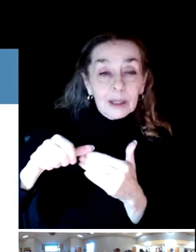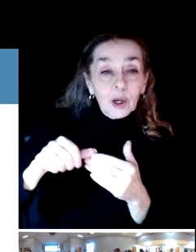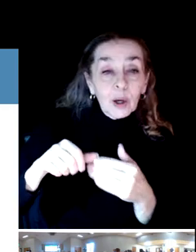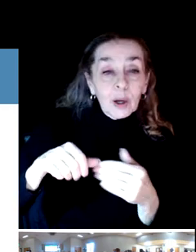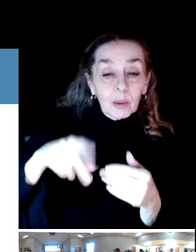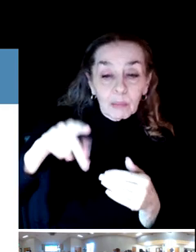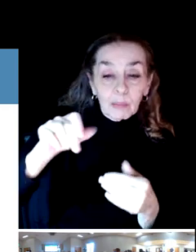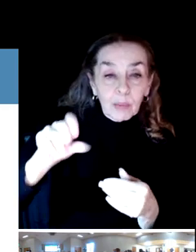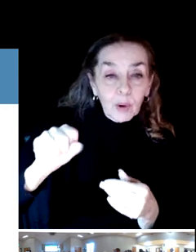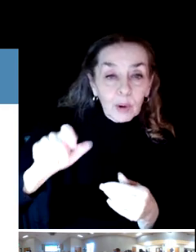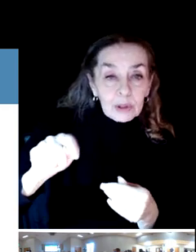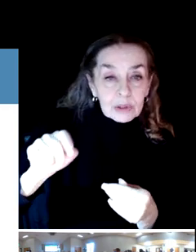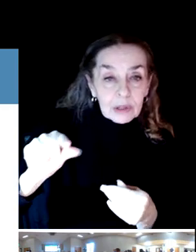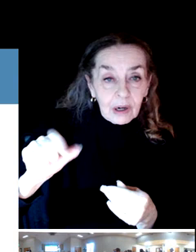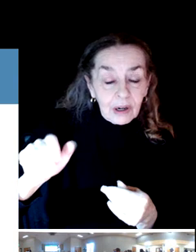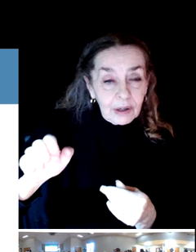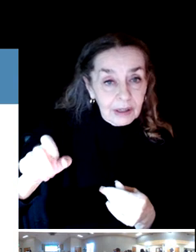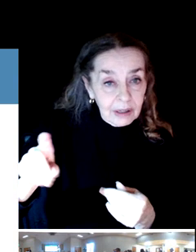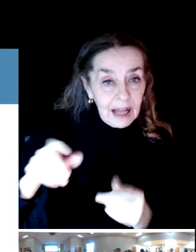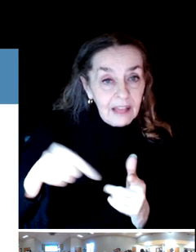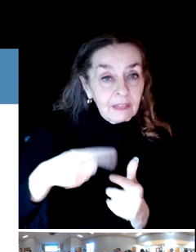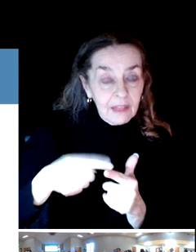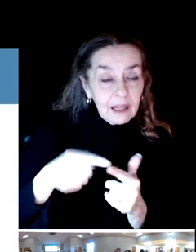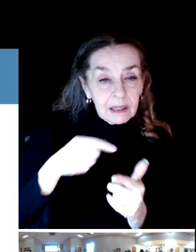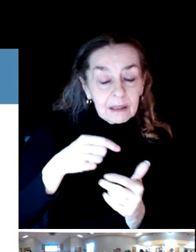3000 people in the district.